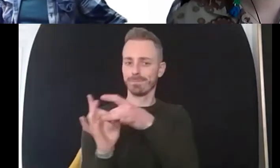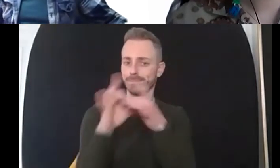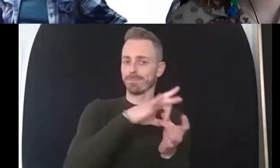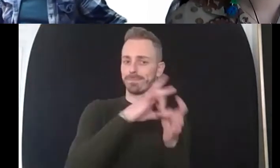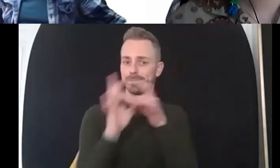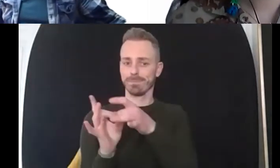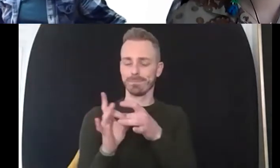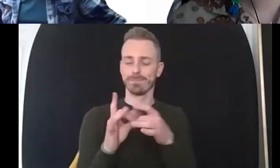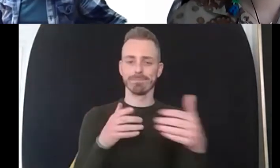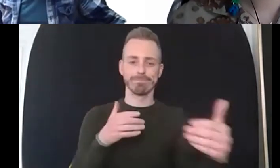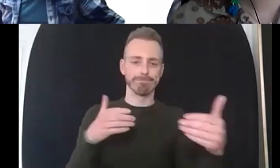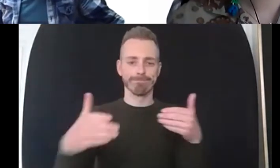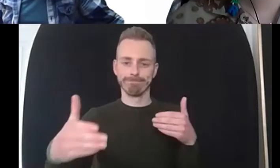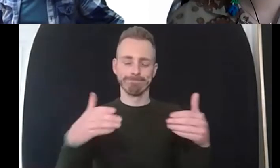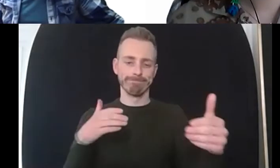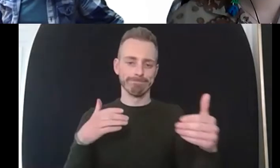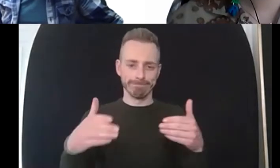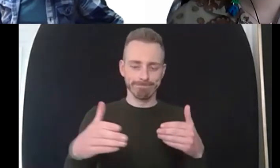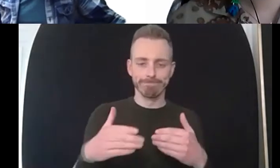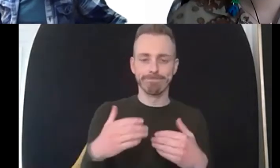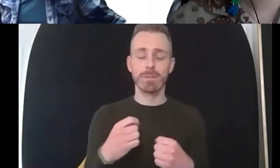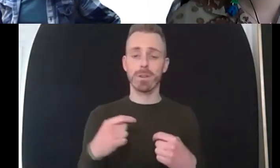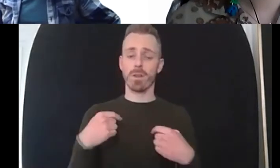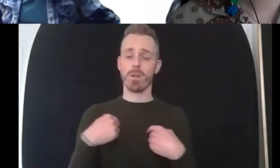and the things that kind of made a difference to me those key turning points have usually been